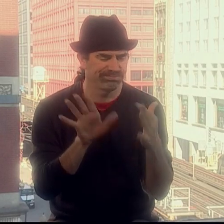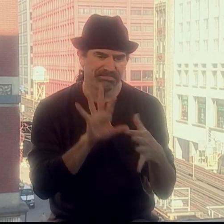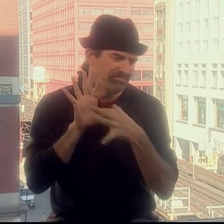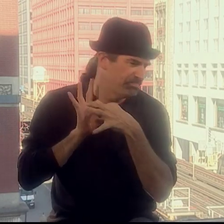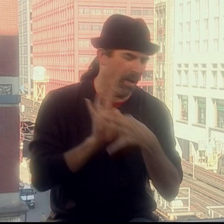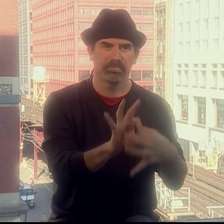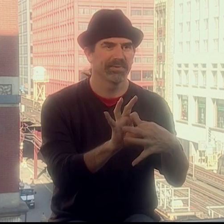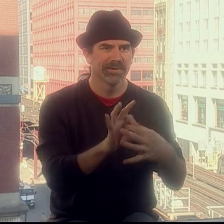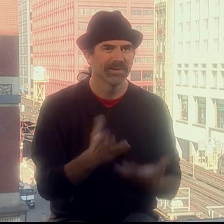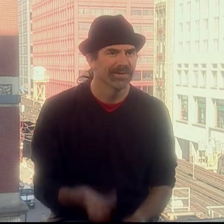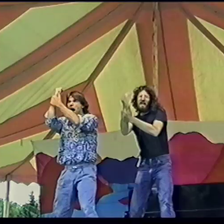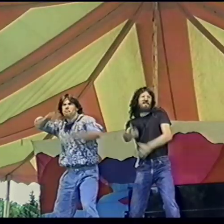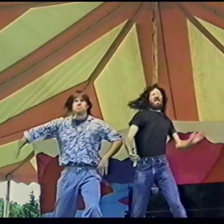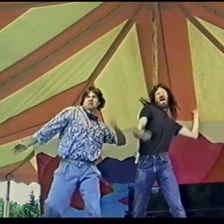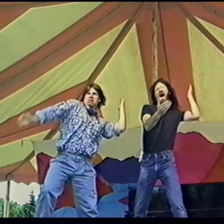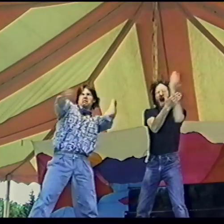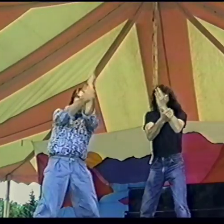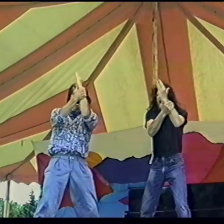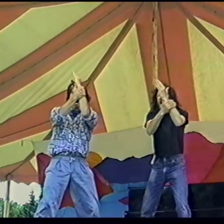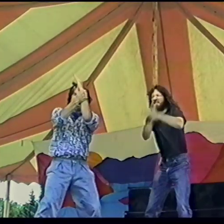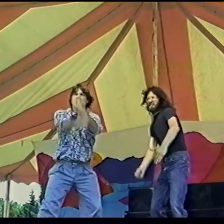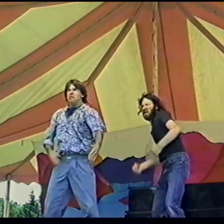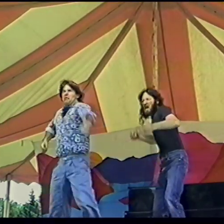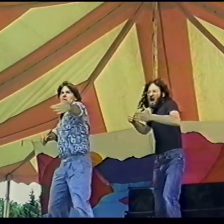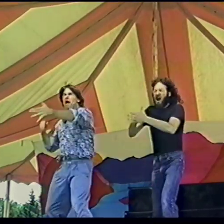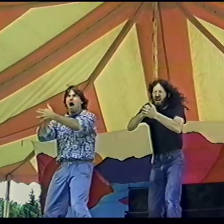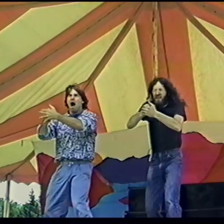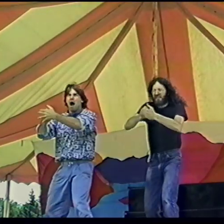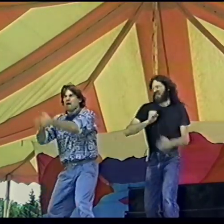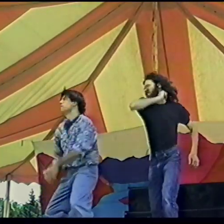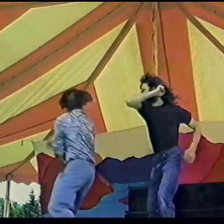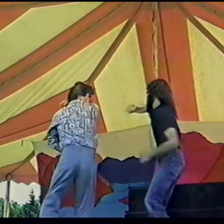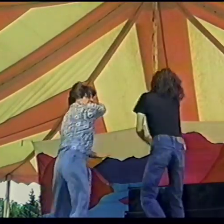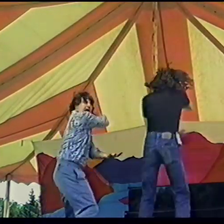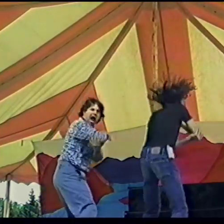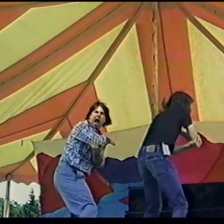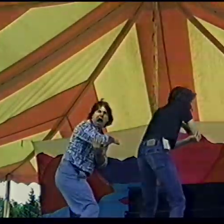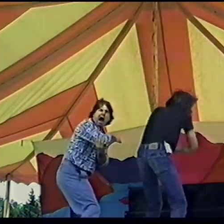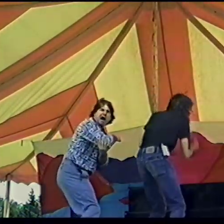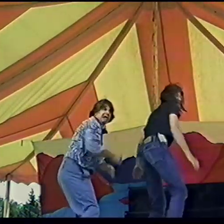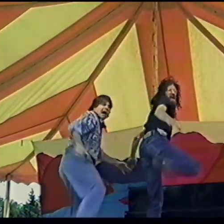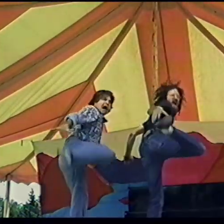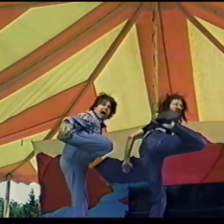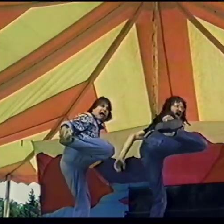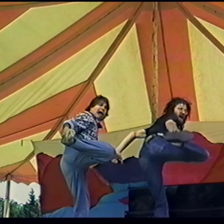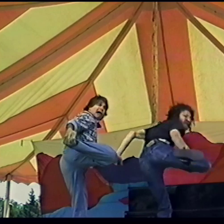but we had this instantaneous connection. We never really planned to create together,